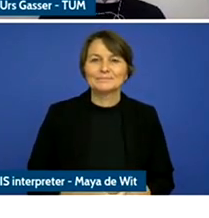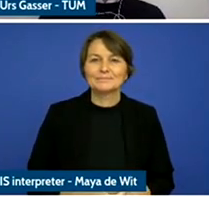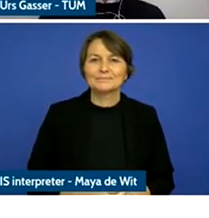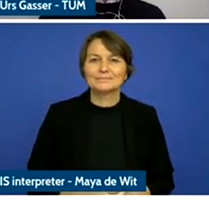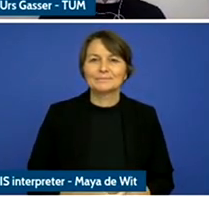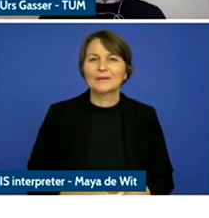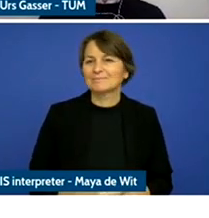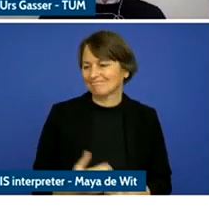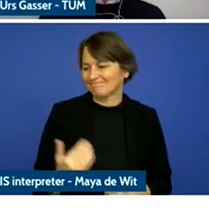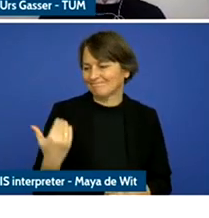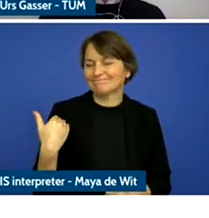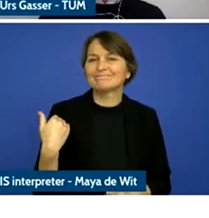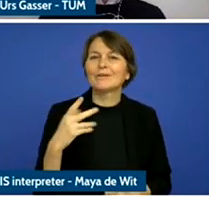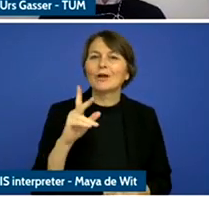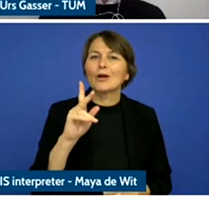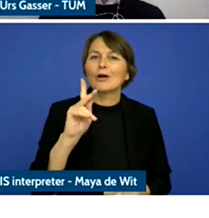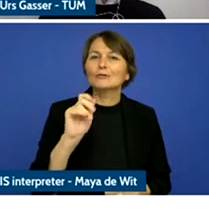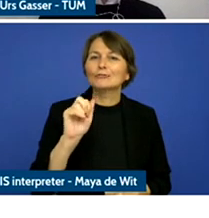is the a levels of awareness.